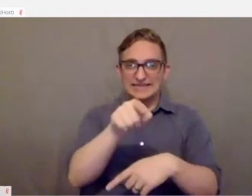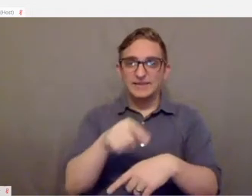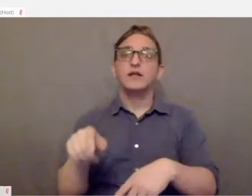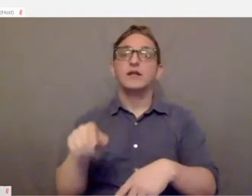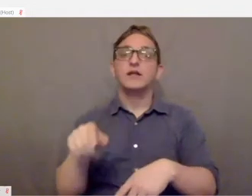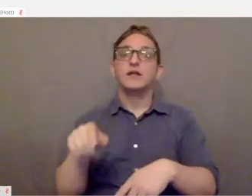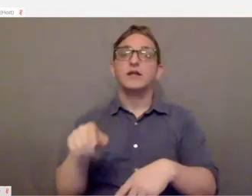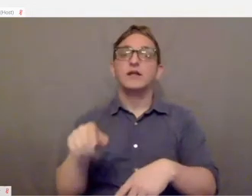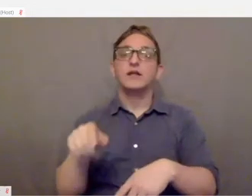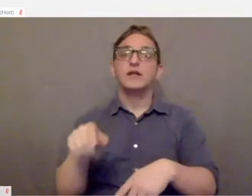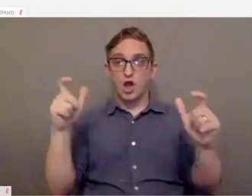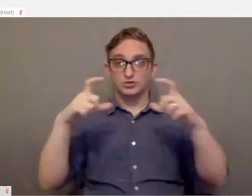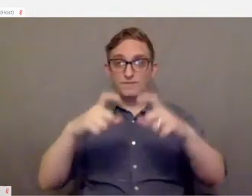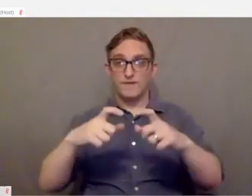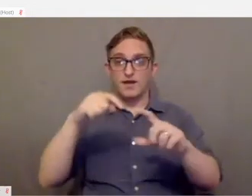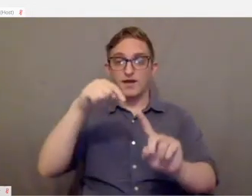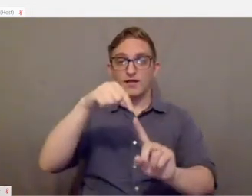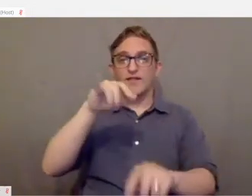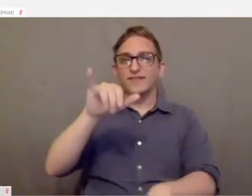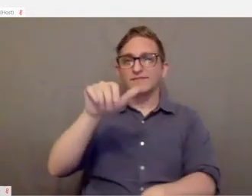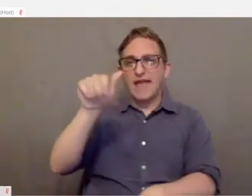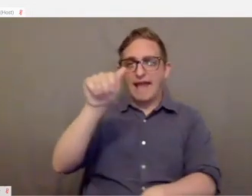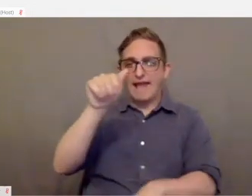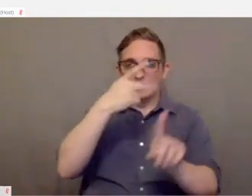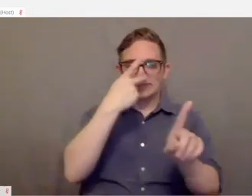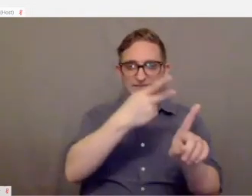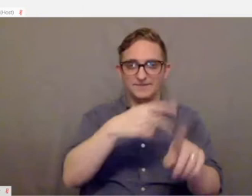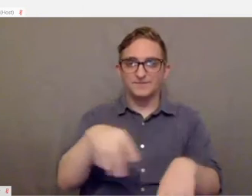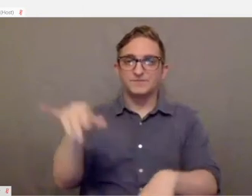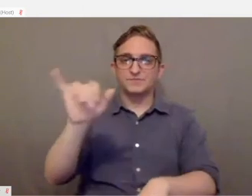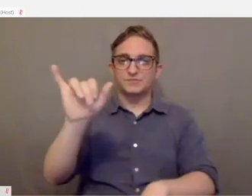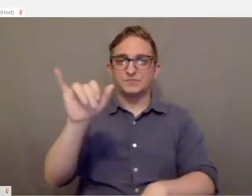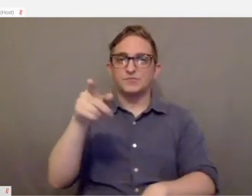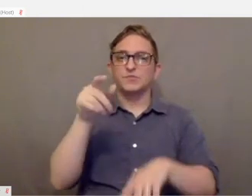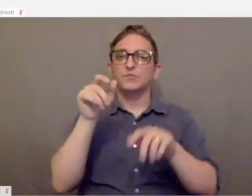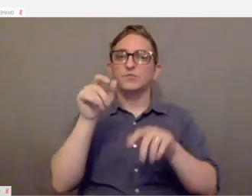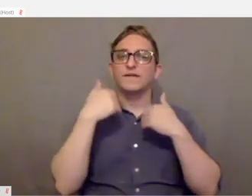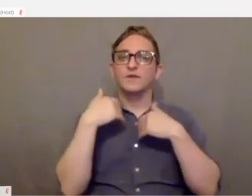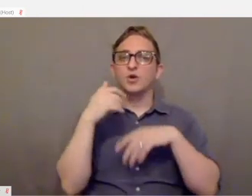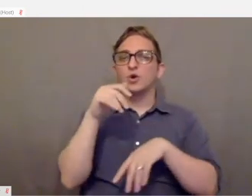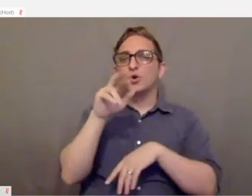Three large buttons, these are the ones labeled A. And then you get rigid and flexible hook